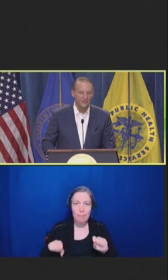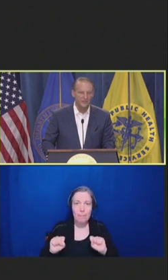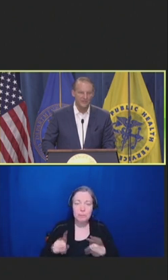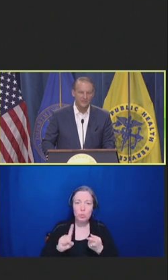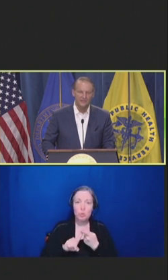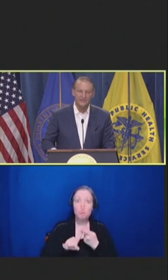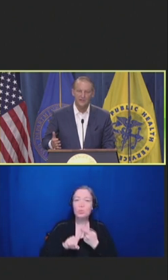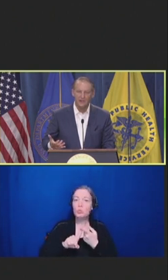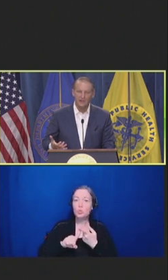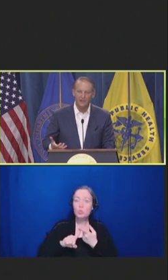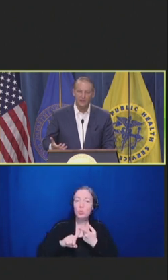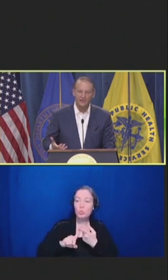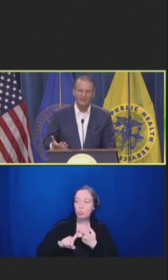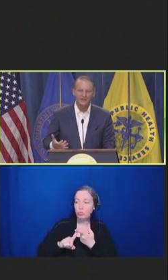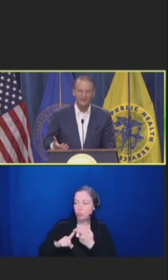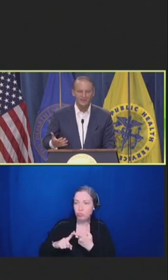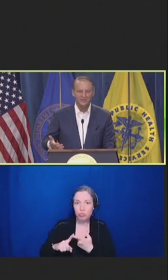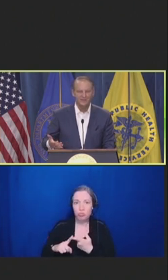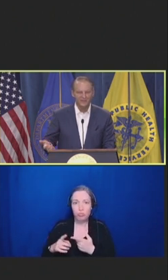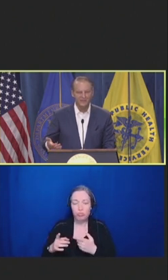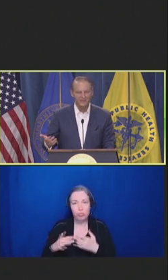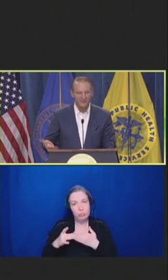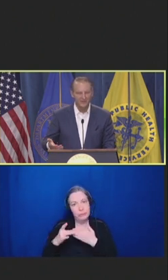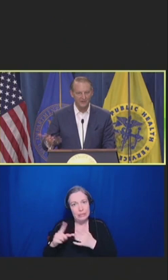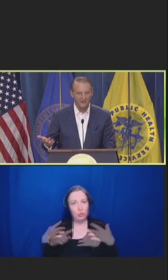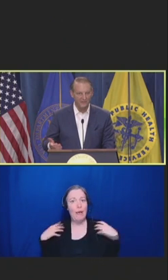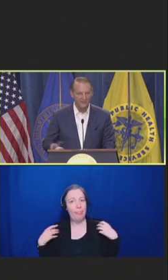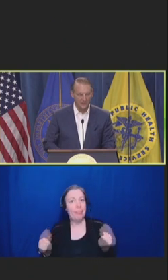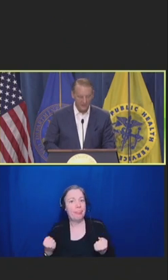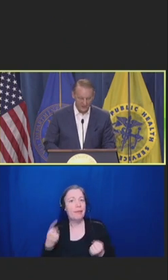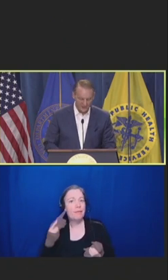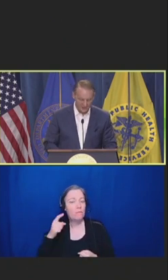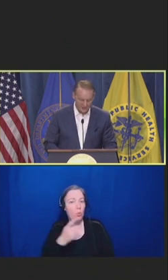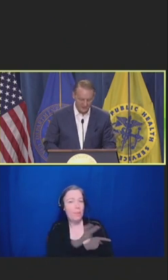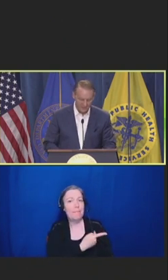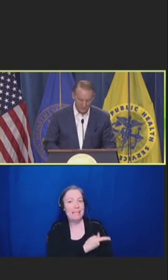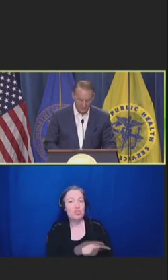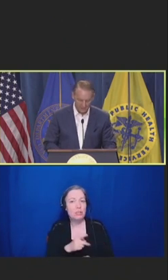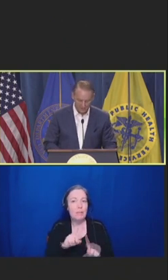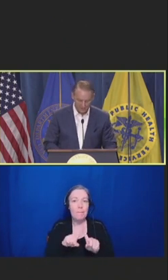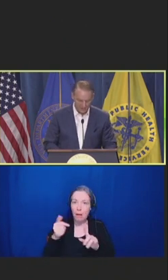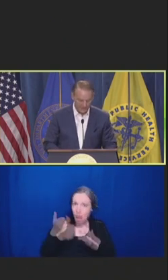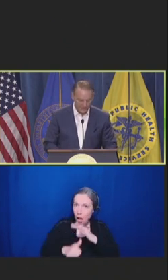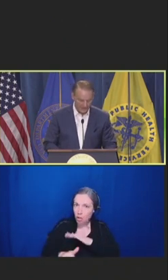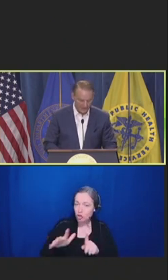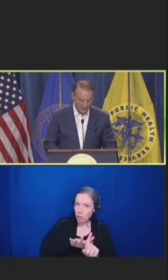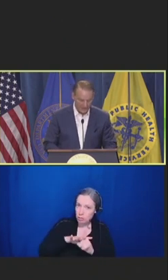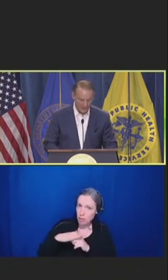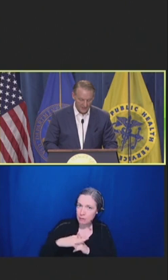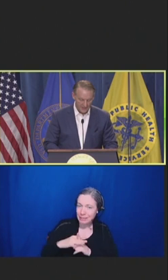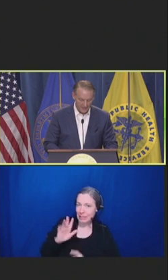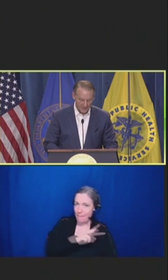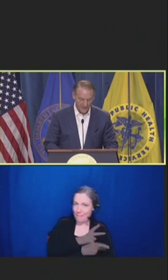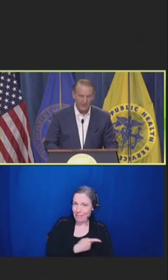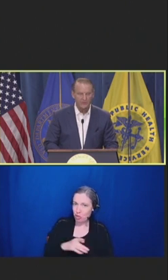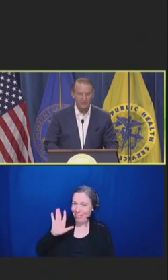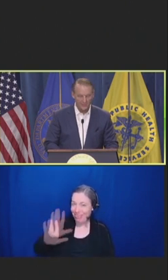or facilitate health amongst the patients that they're caring for in the context of their personal choices and health objectives.